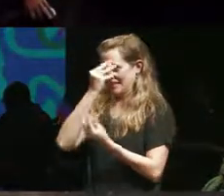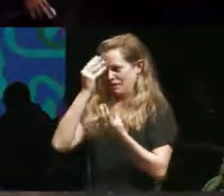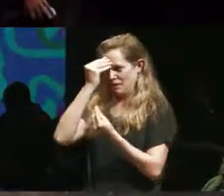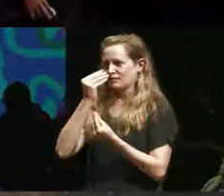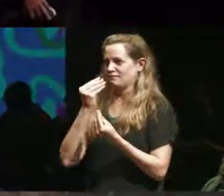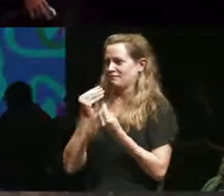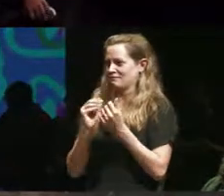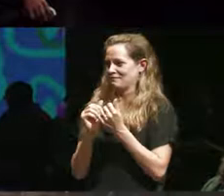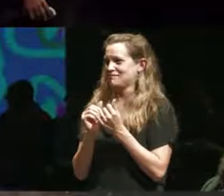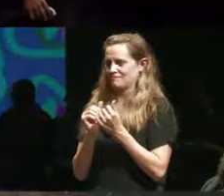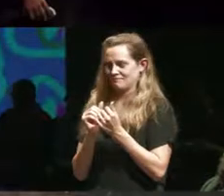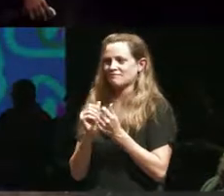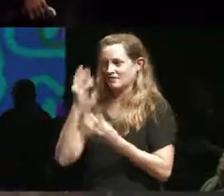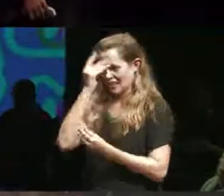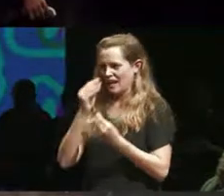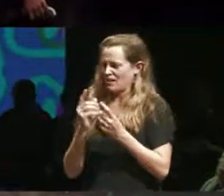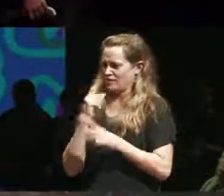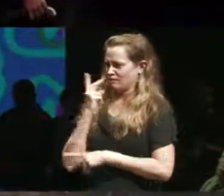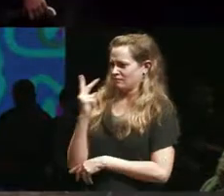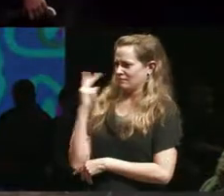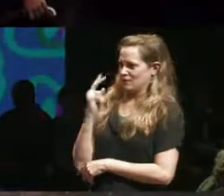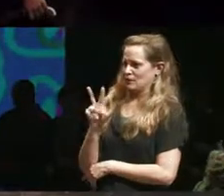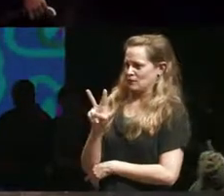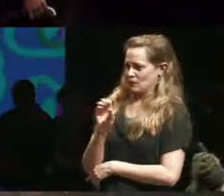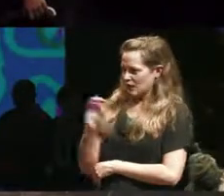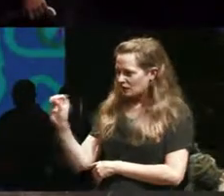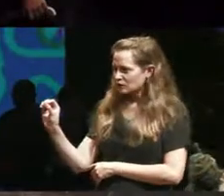like in the late 90s early 2000s I would go into classes that I could access